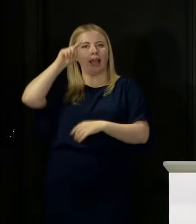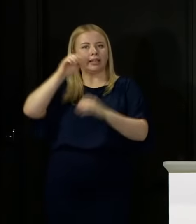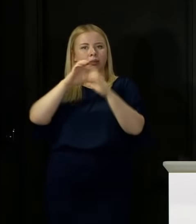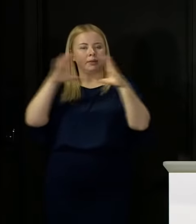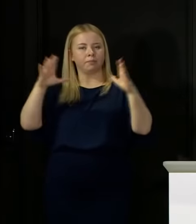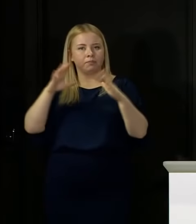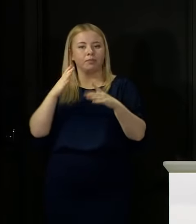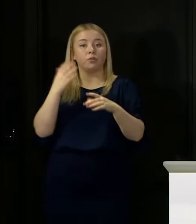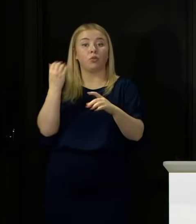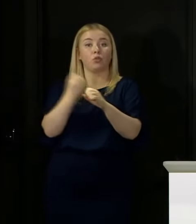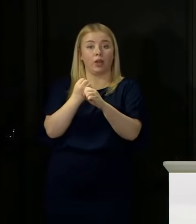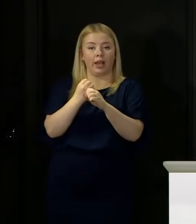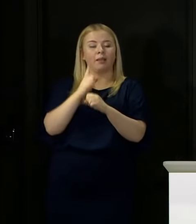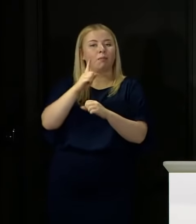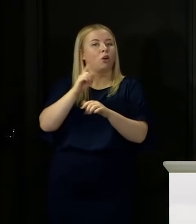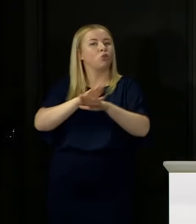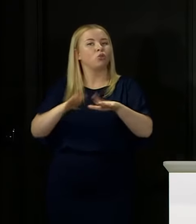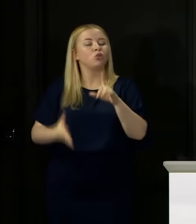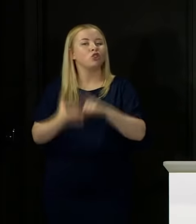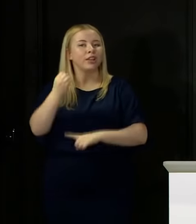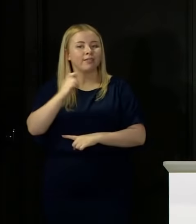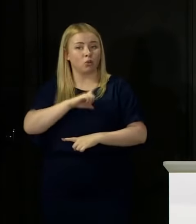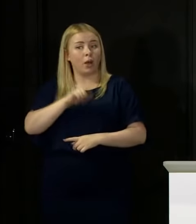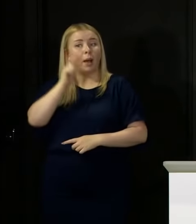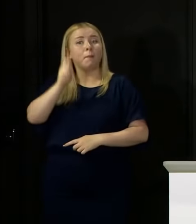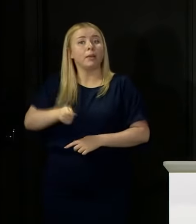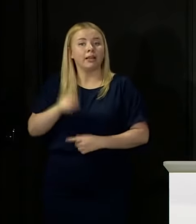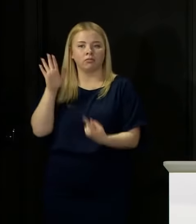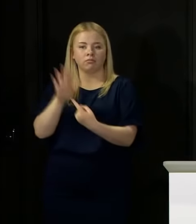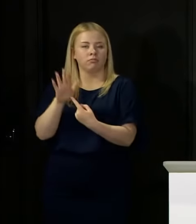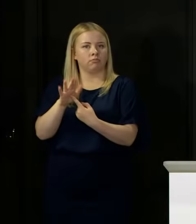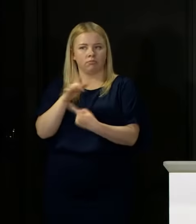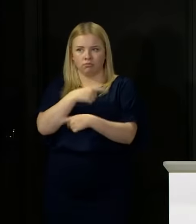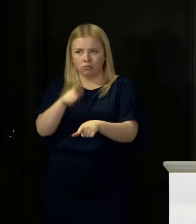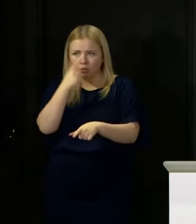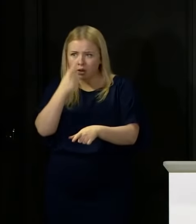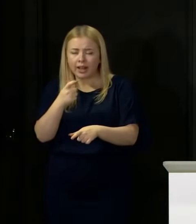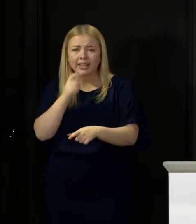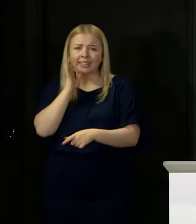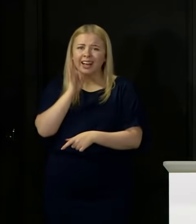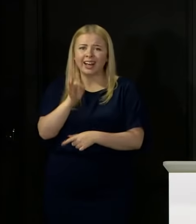Every young person in that position will have the opportunity to appeal and if there has